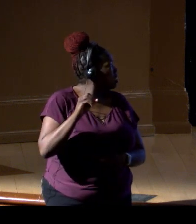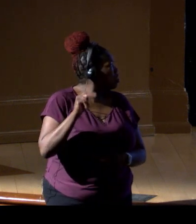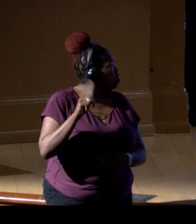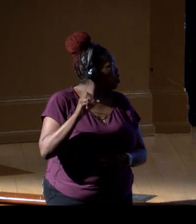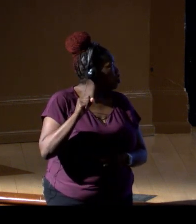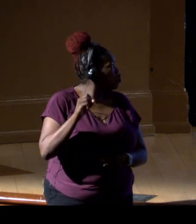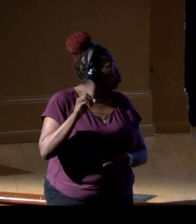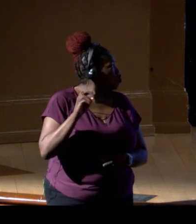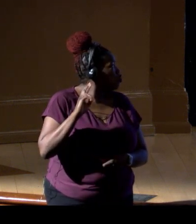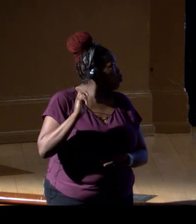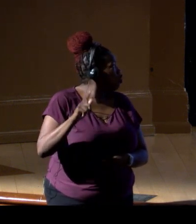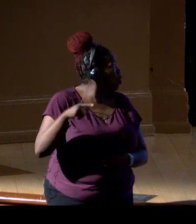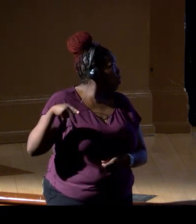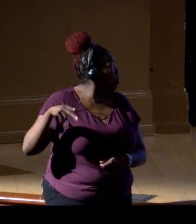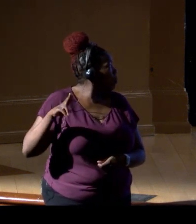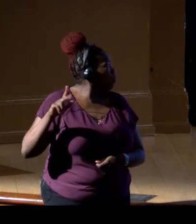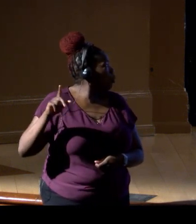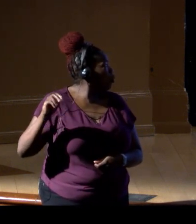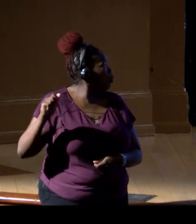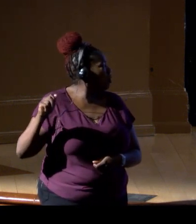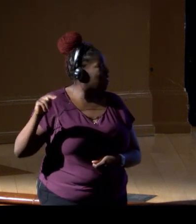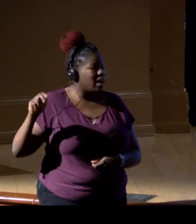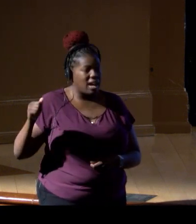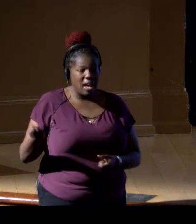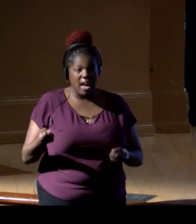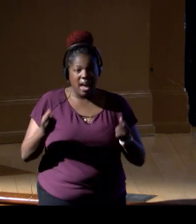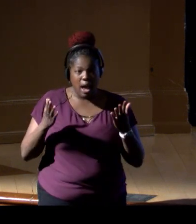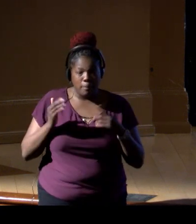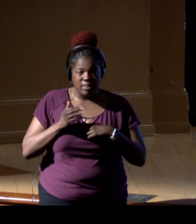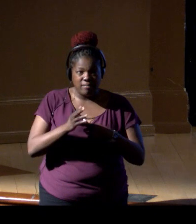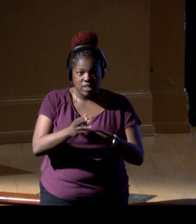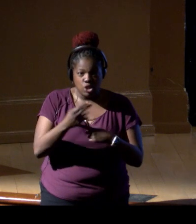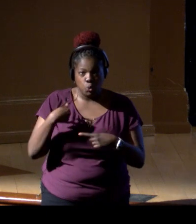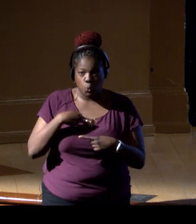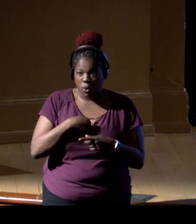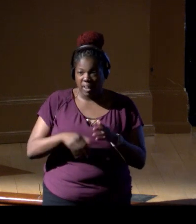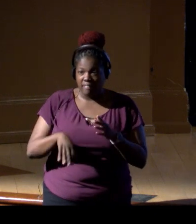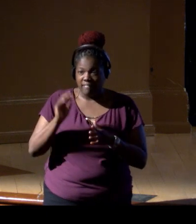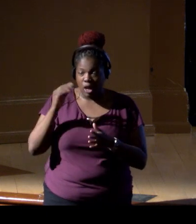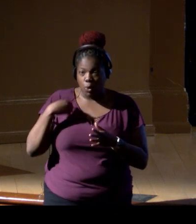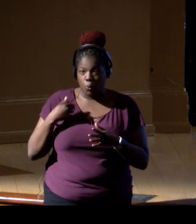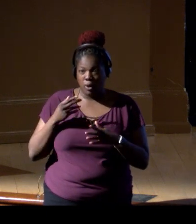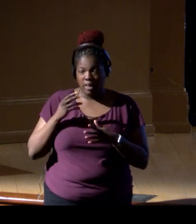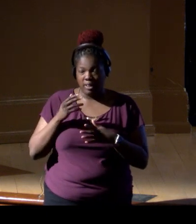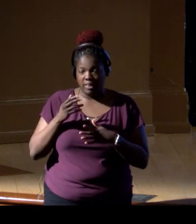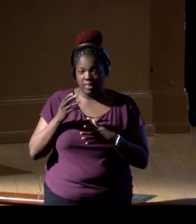how many species of fish we found with visual counts, and Alan Friedlander is a reef fish computer.